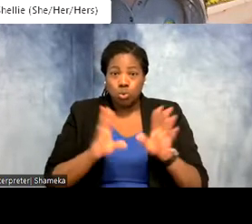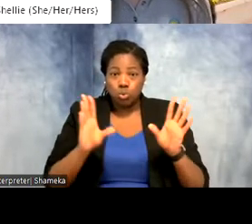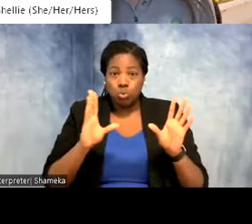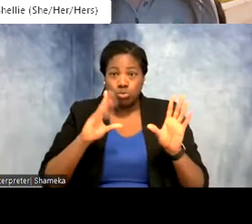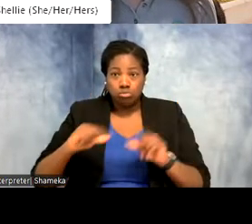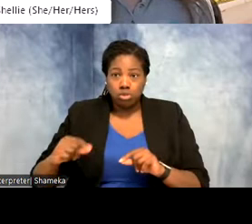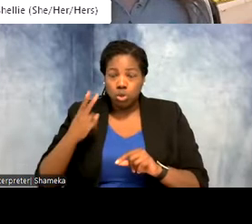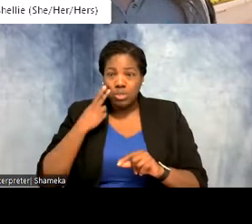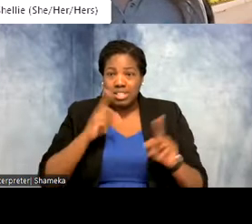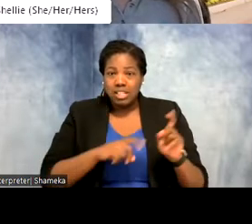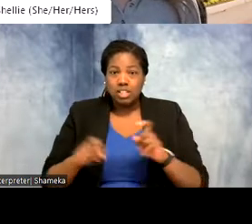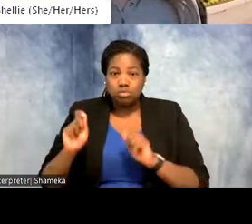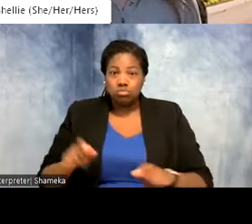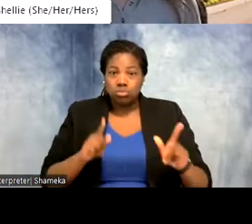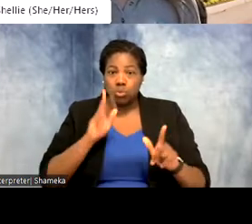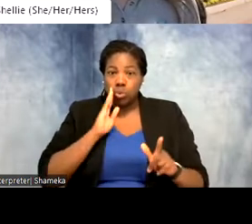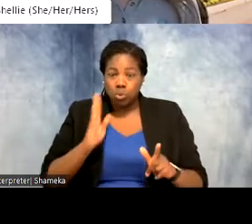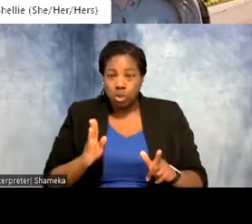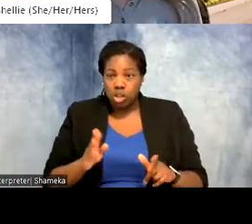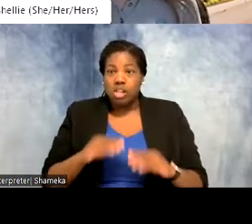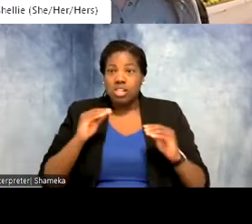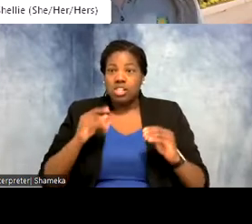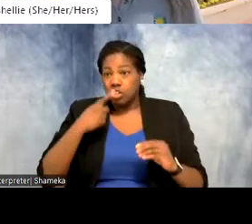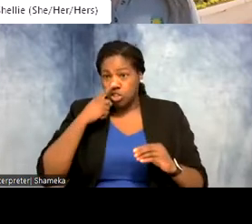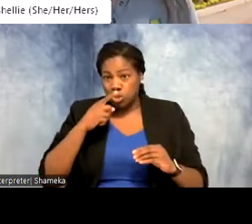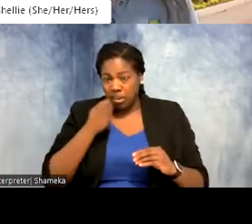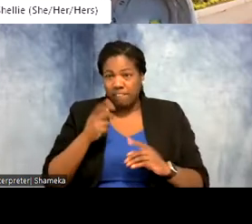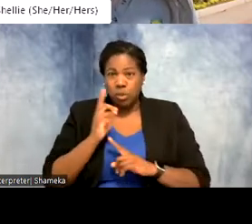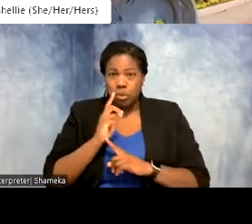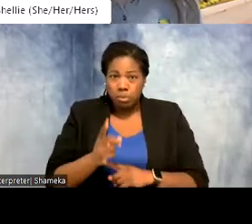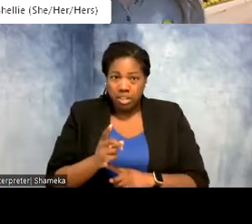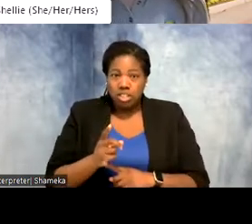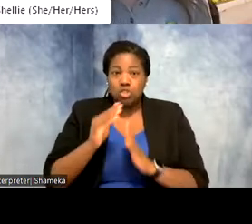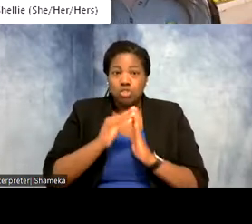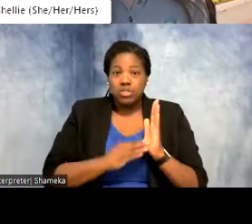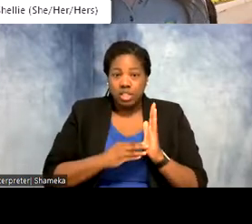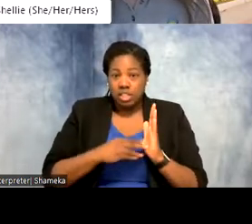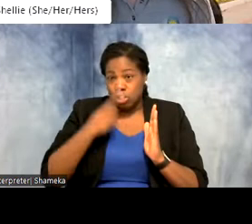a survey pop up. Educators if you can take a few minutes to fill that out. And to catch up